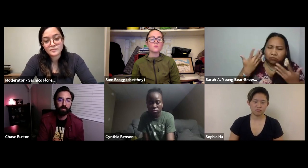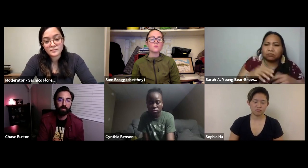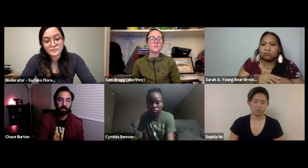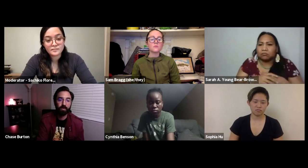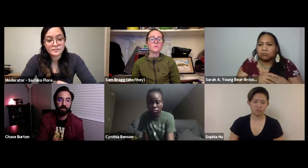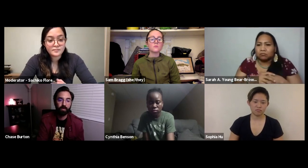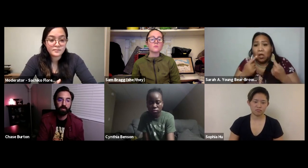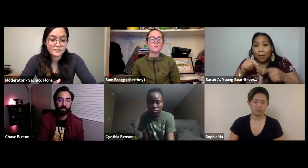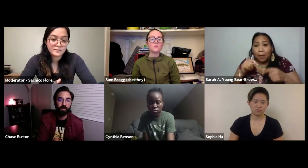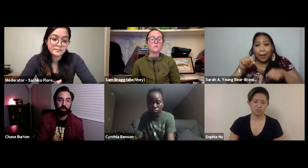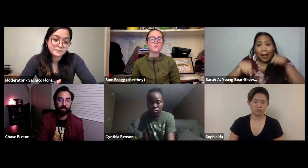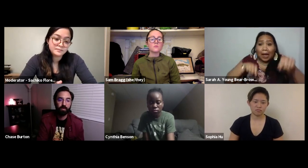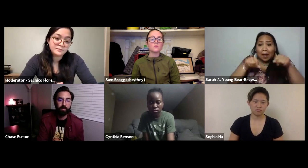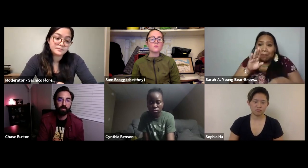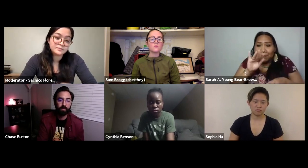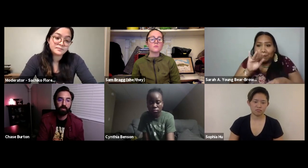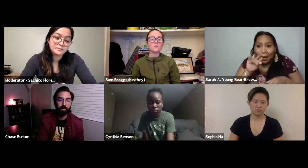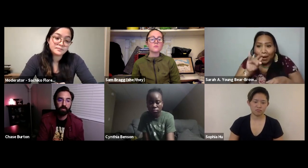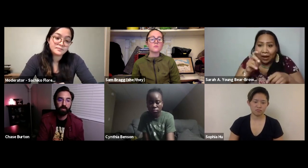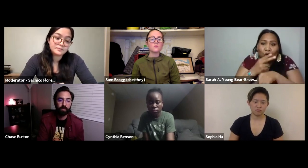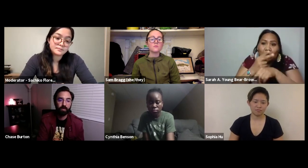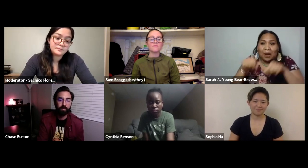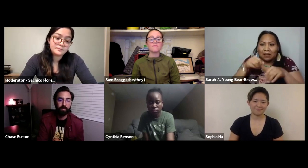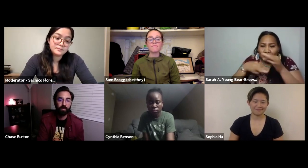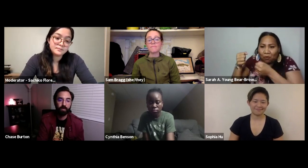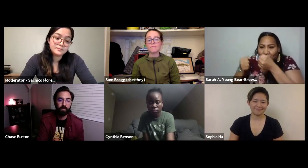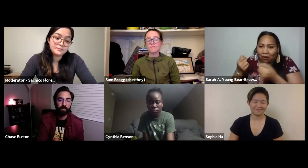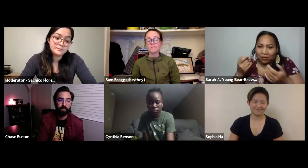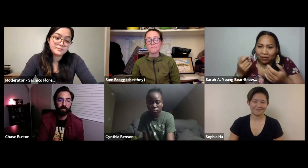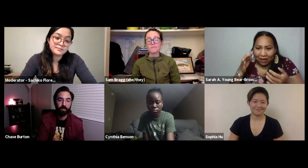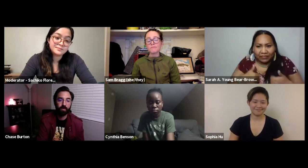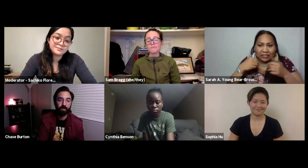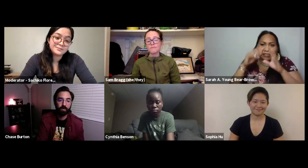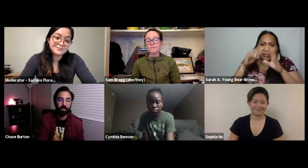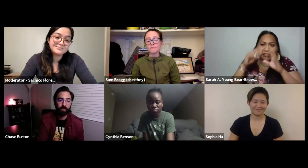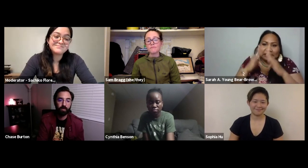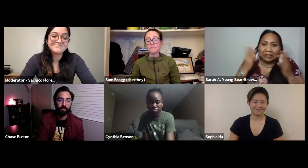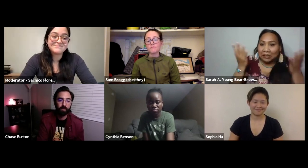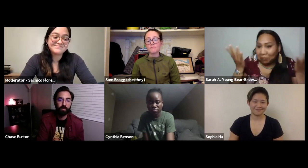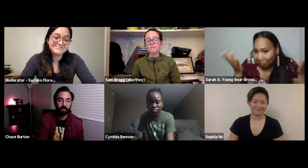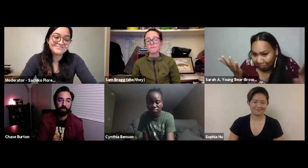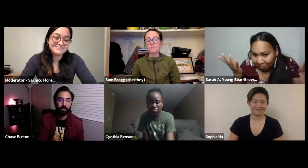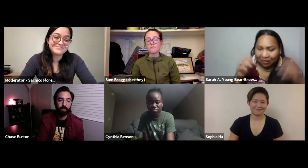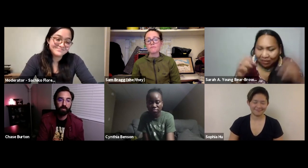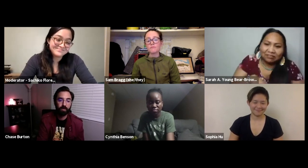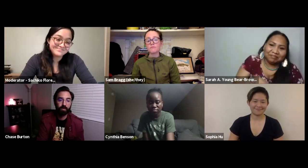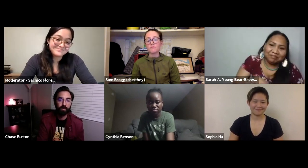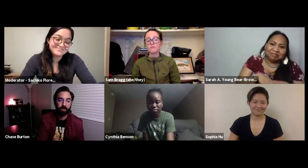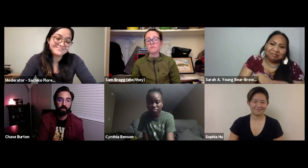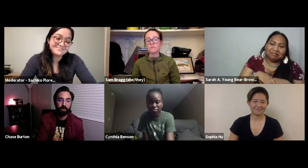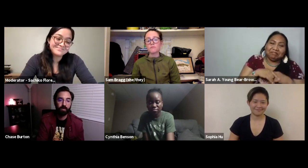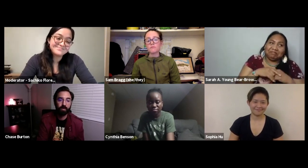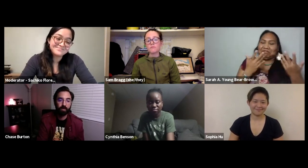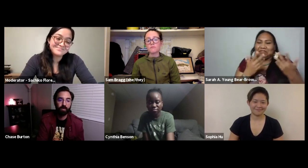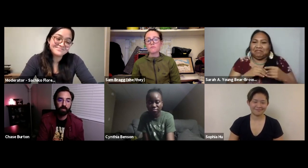of that land and if you're biking you know try to bike instead of using the car if you're